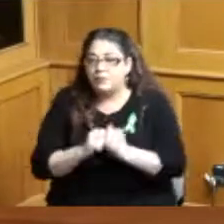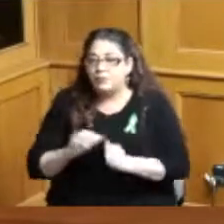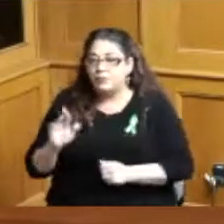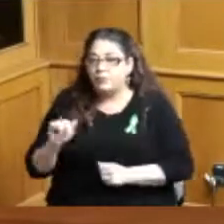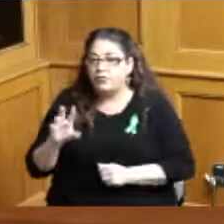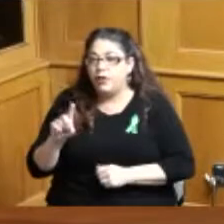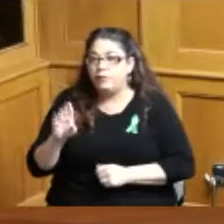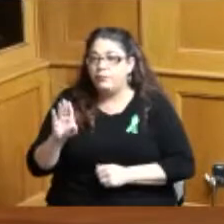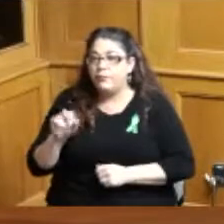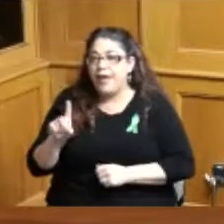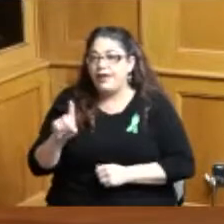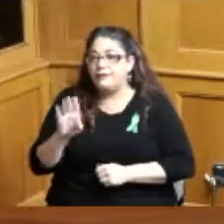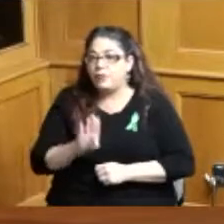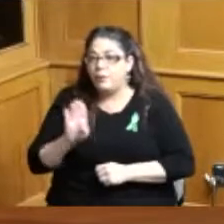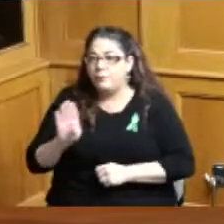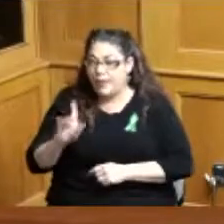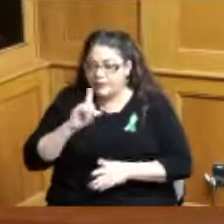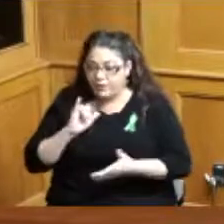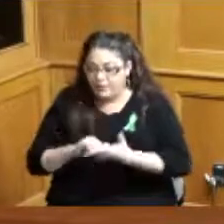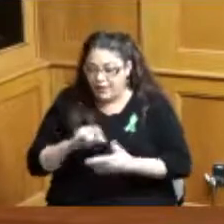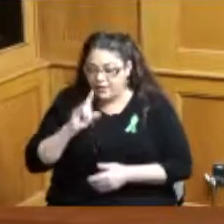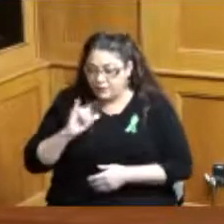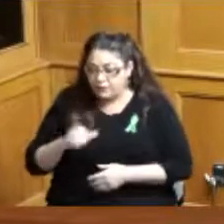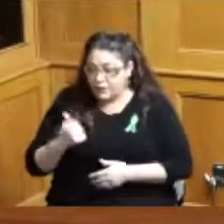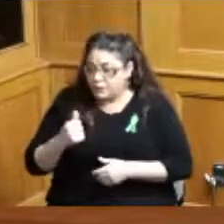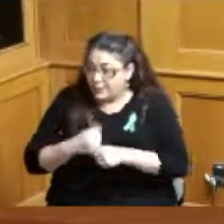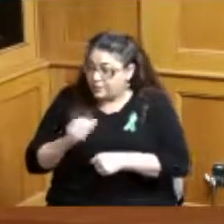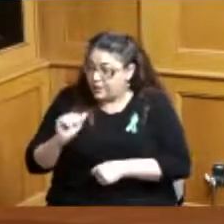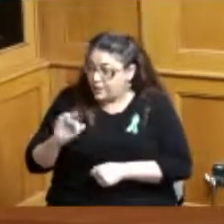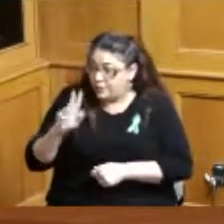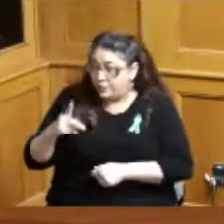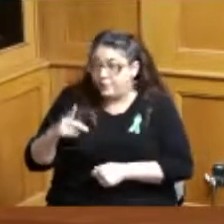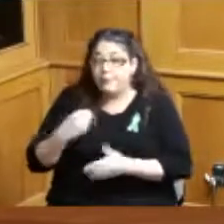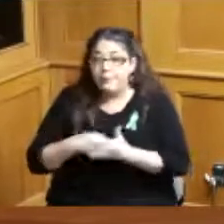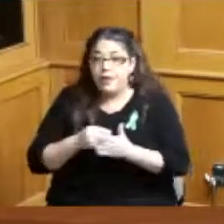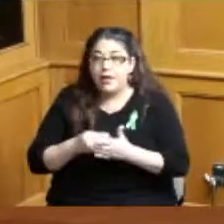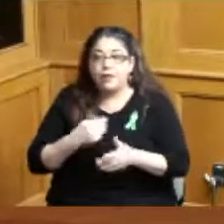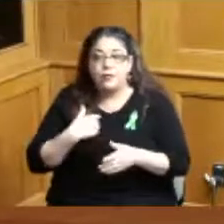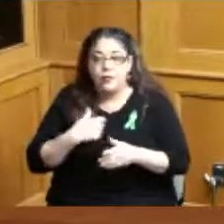in our ARP in in our budget trying to make sure we have that baseline of technology across the